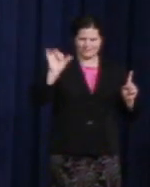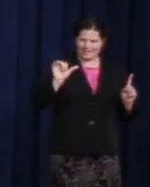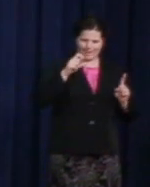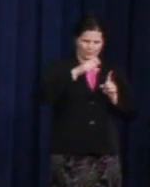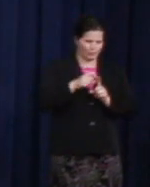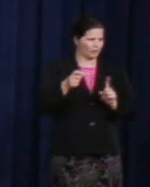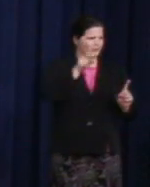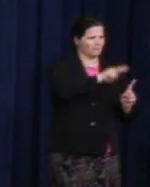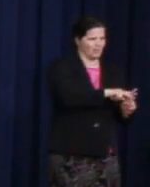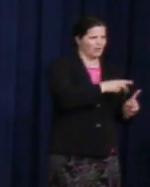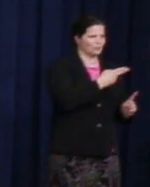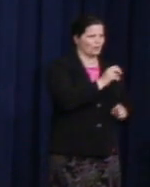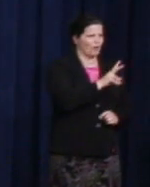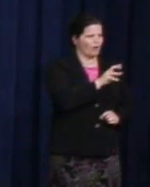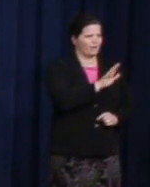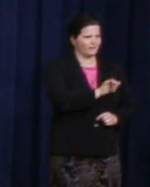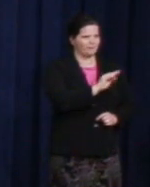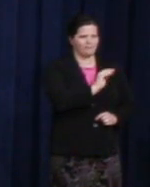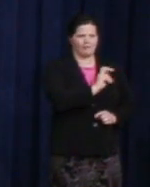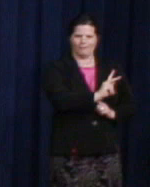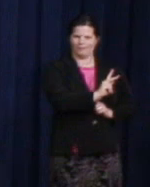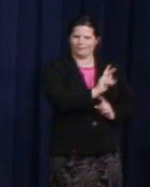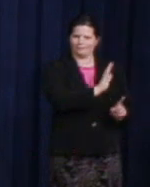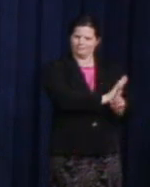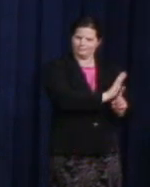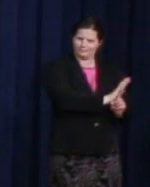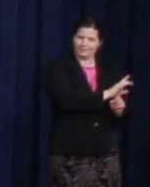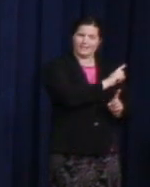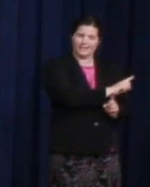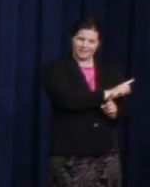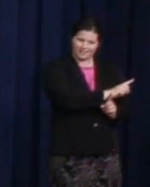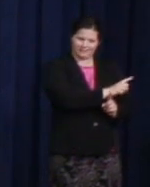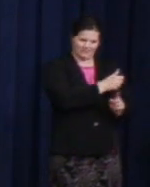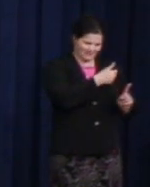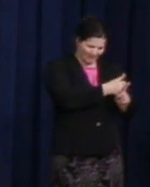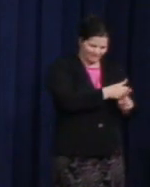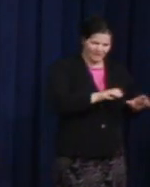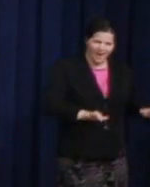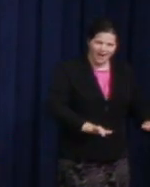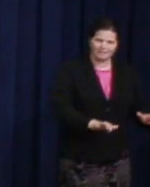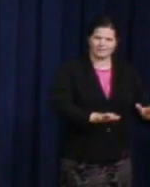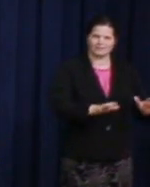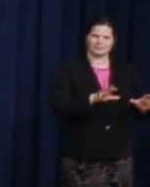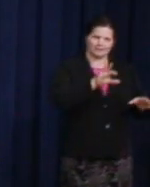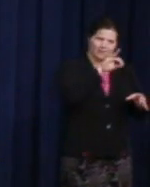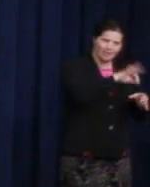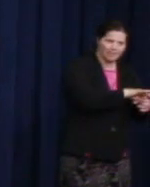Hope and Change is about a deeply held and proud American tradition, a tradition of toil